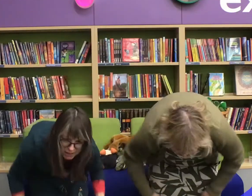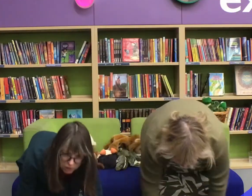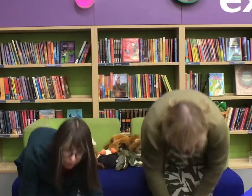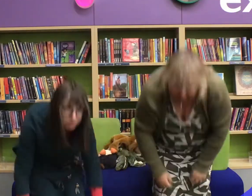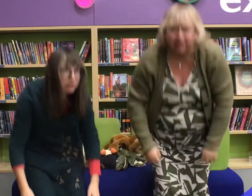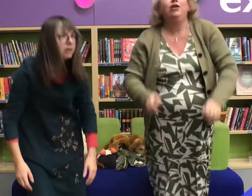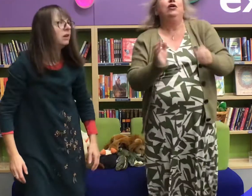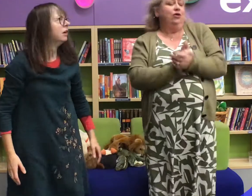and toes.